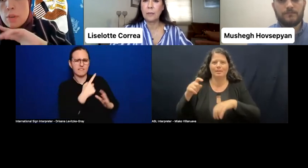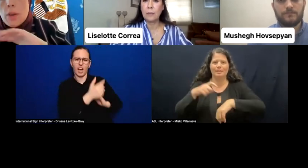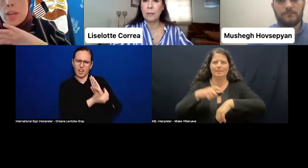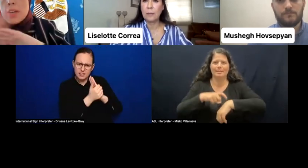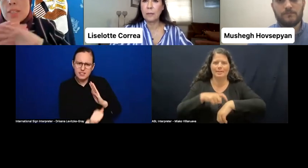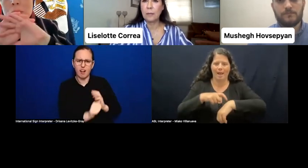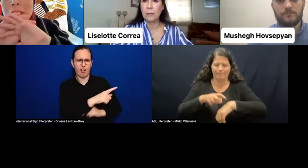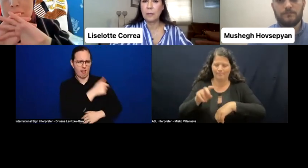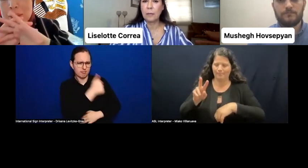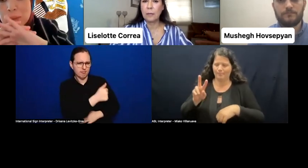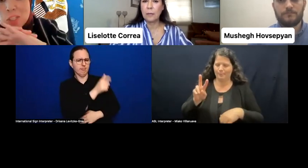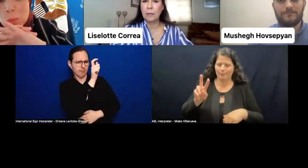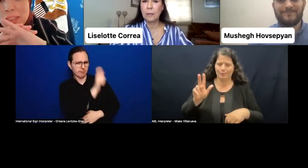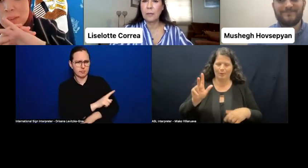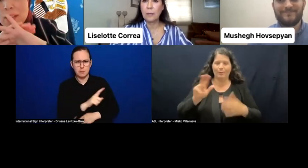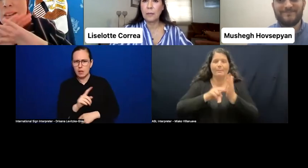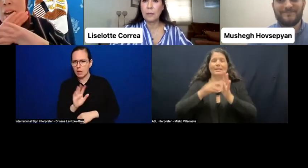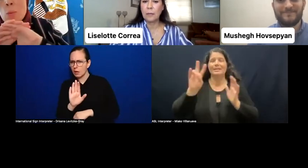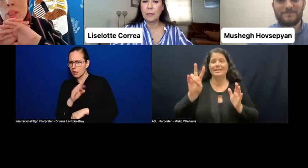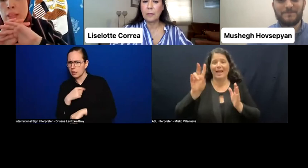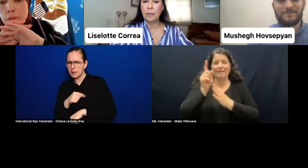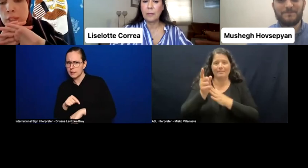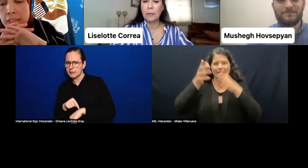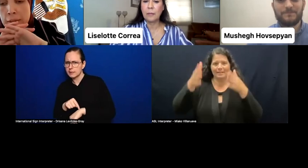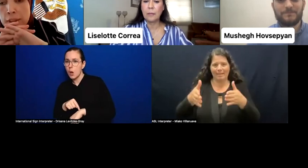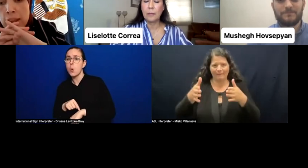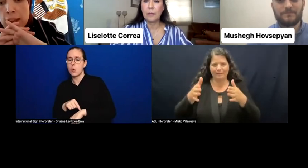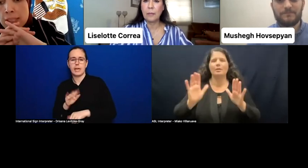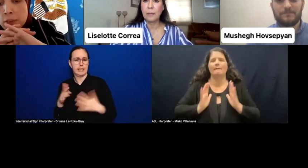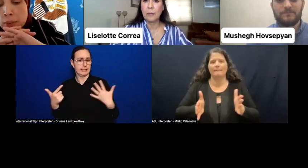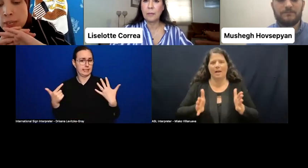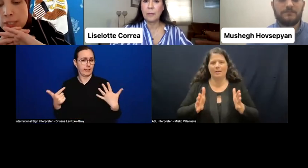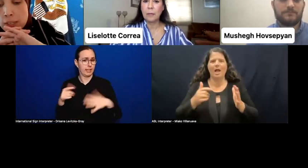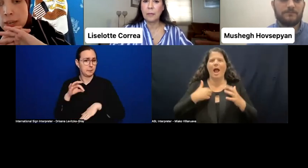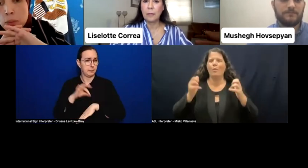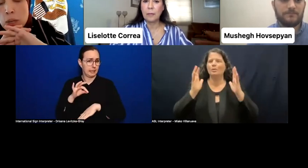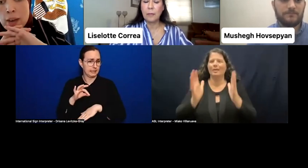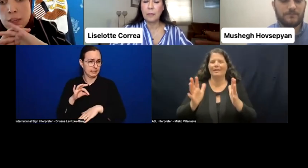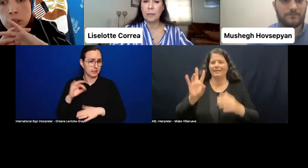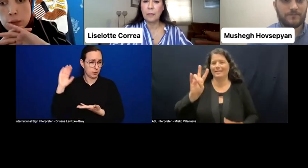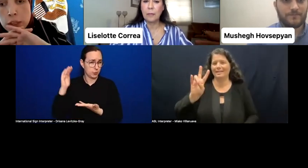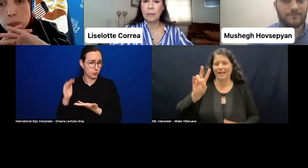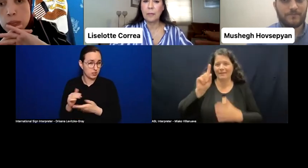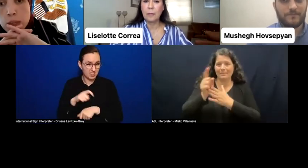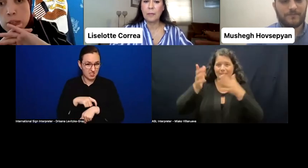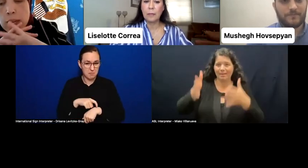OK, great. So we have seven minutes. I just want to leave-- I would love to leave the last seven minutes to have each of our speakers